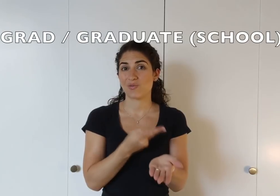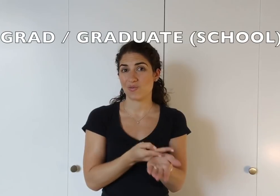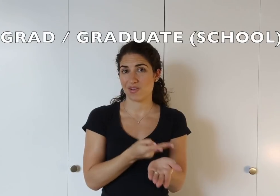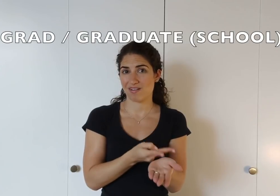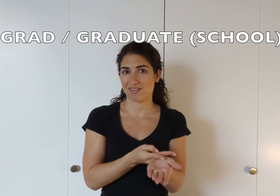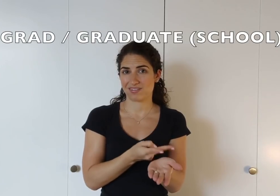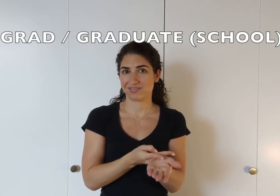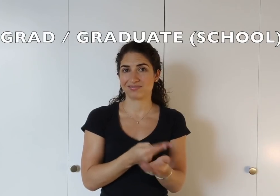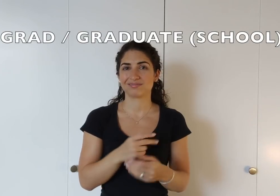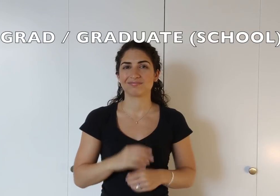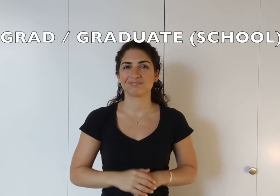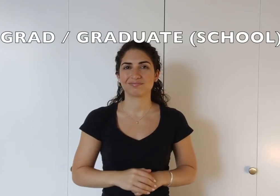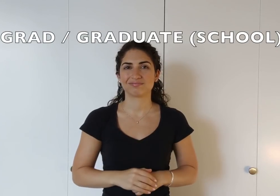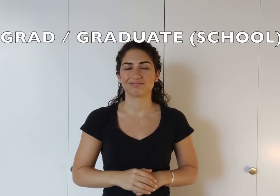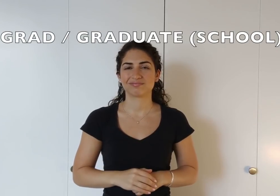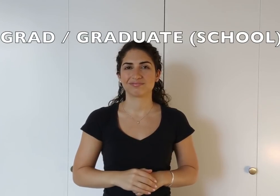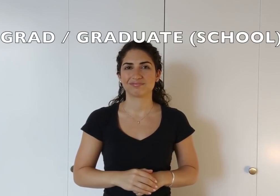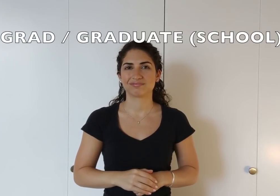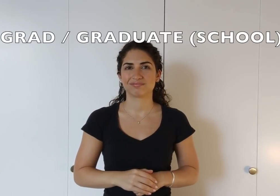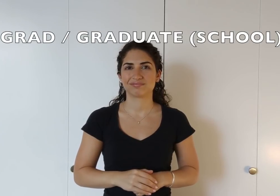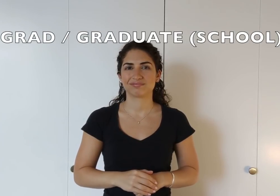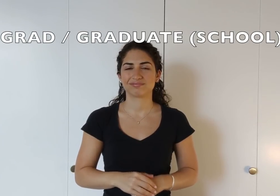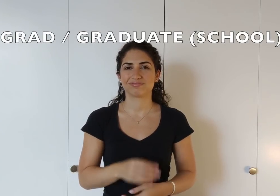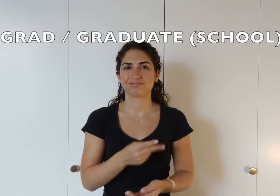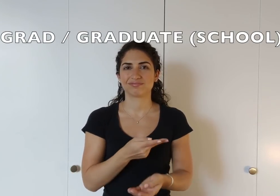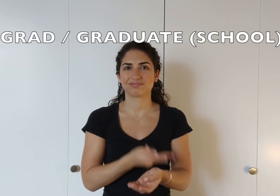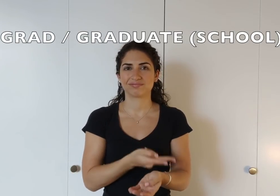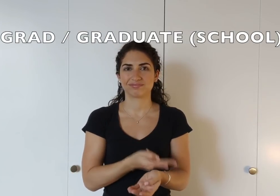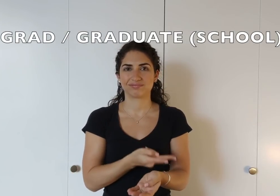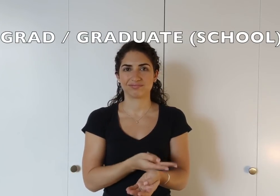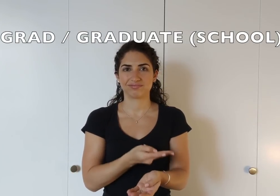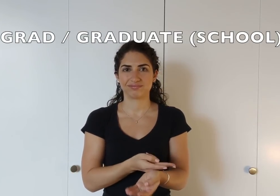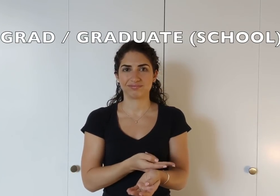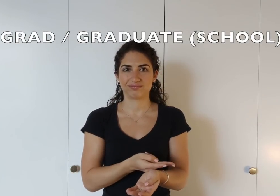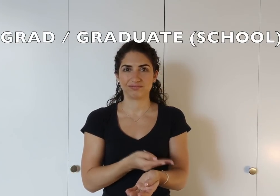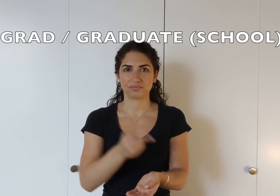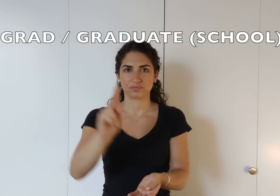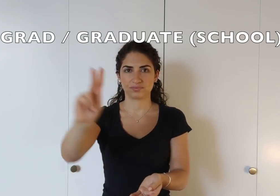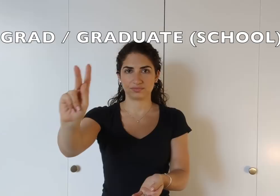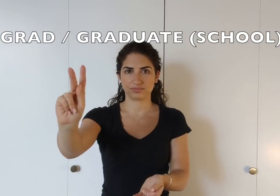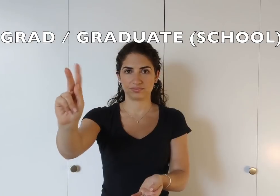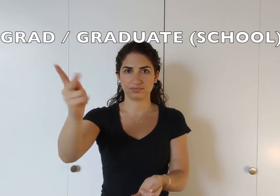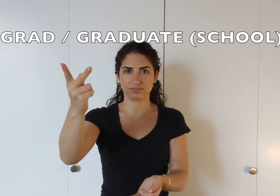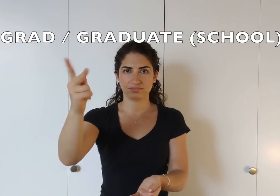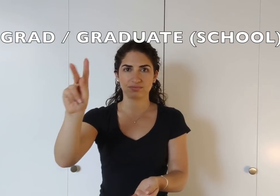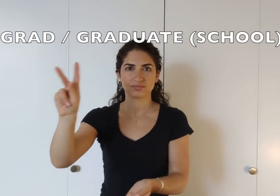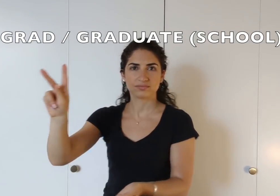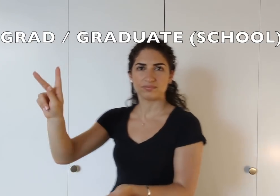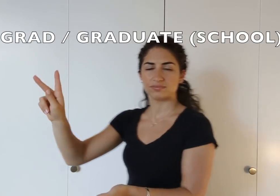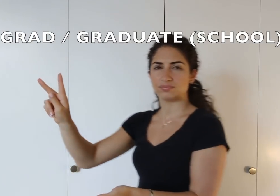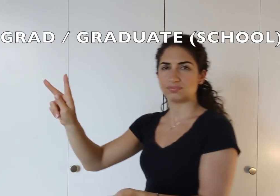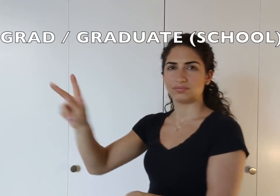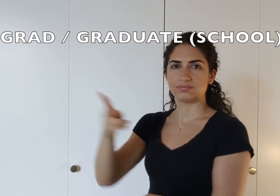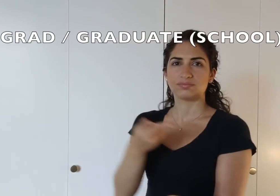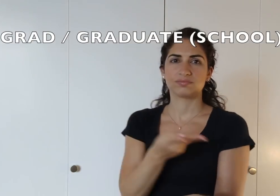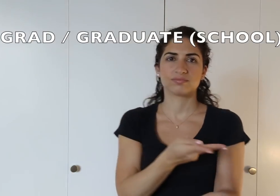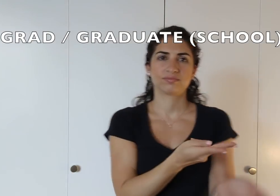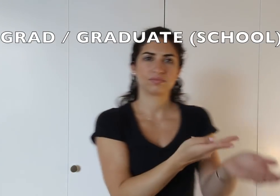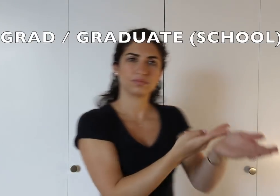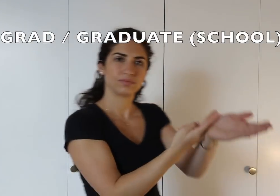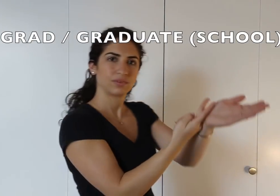Graduate or grad school, you sign like this. It's a "2" or a "V"-like handshape